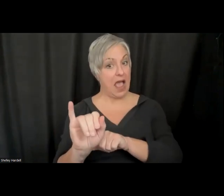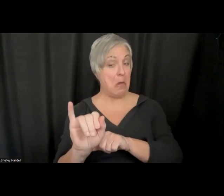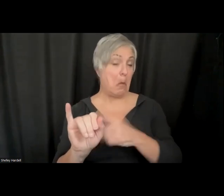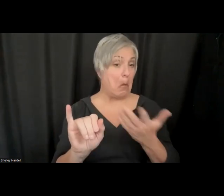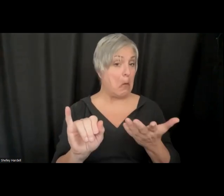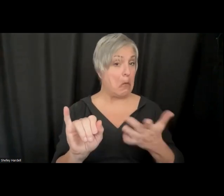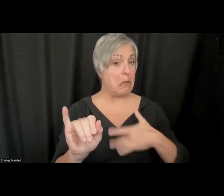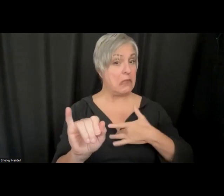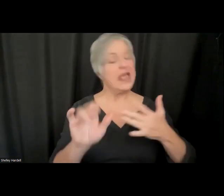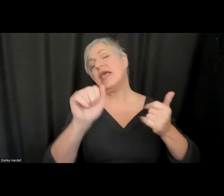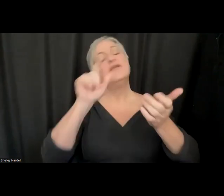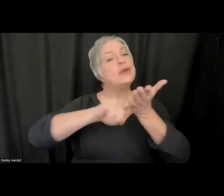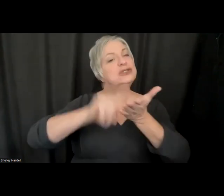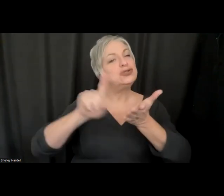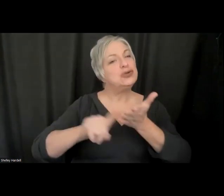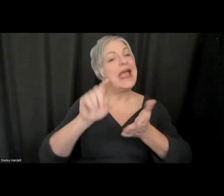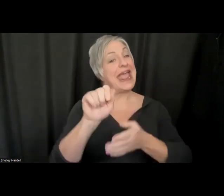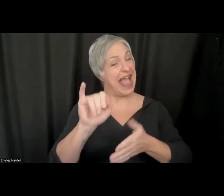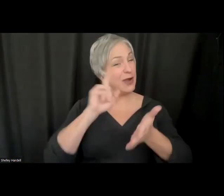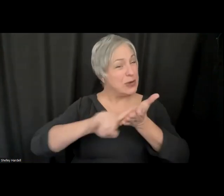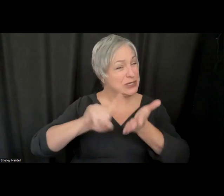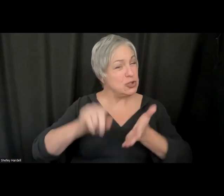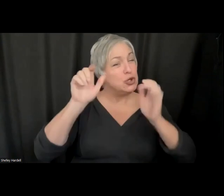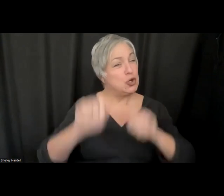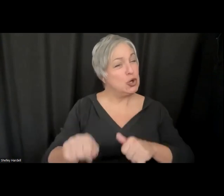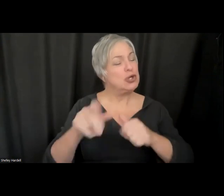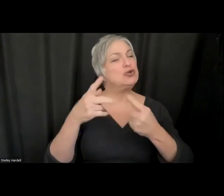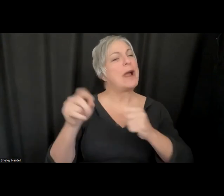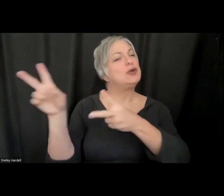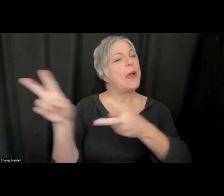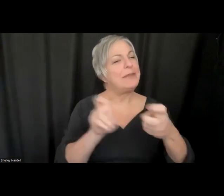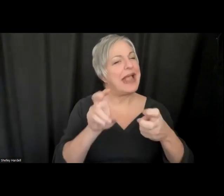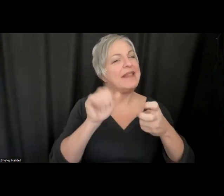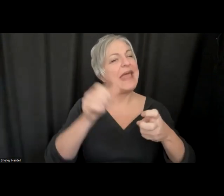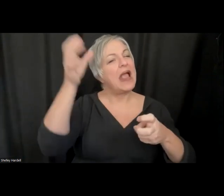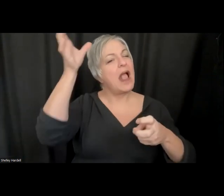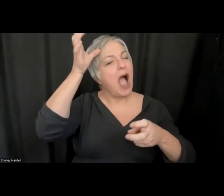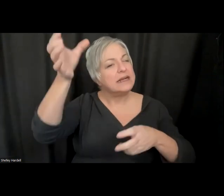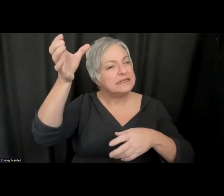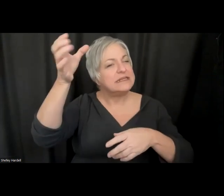more research in AI about the cognitive mechanics of